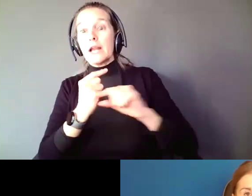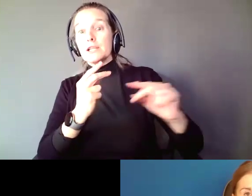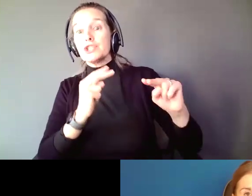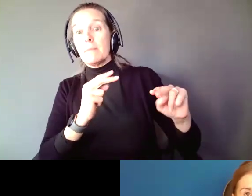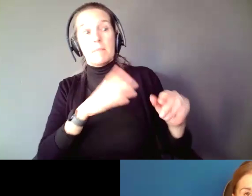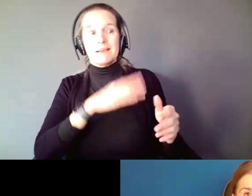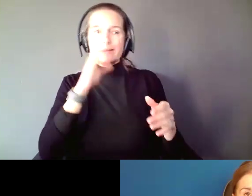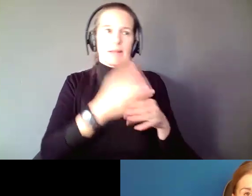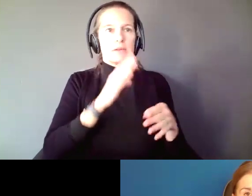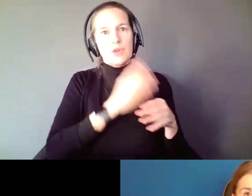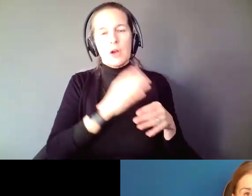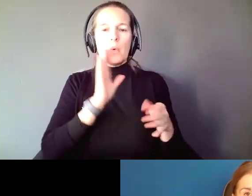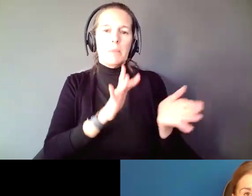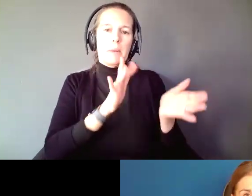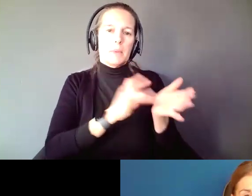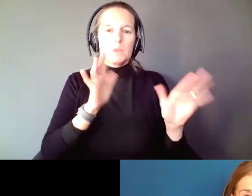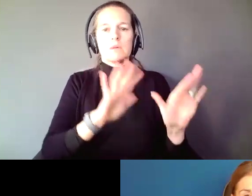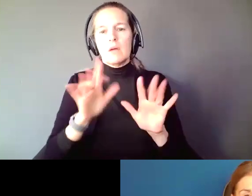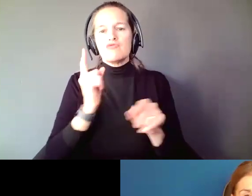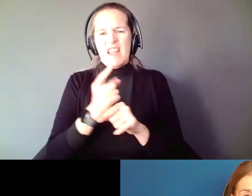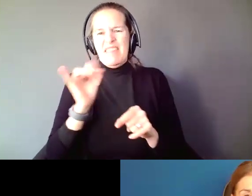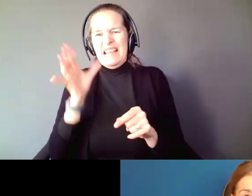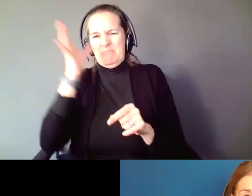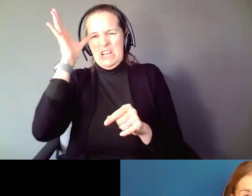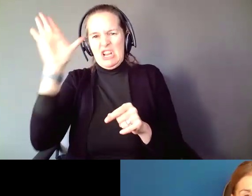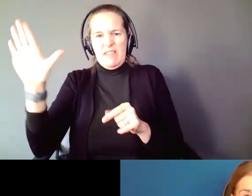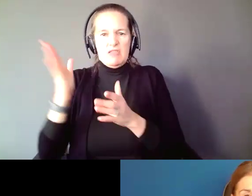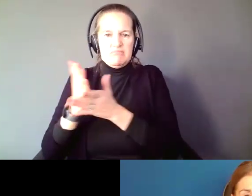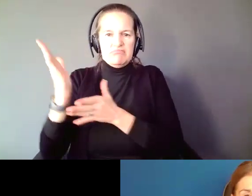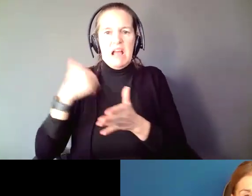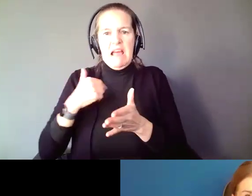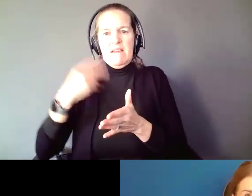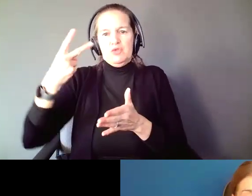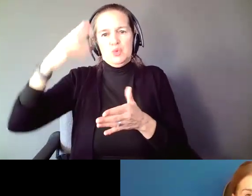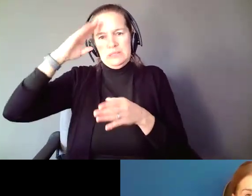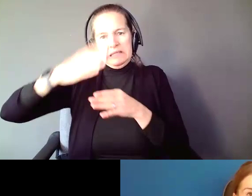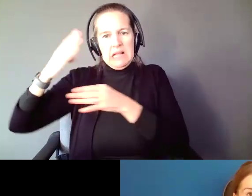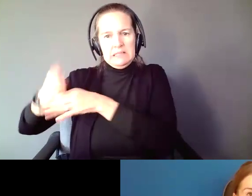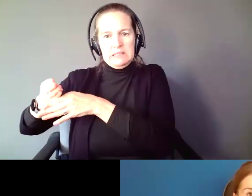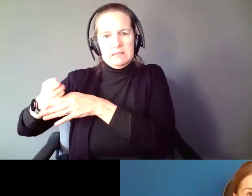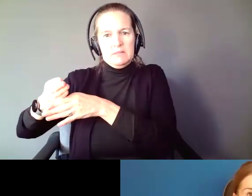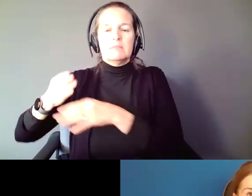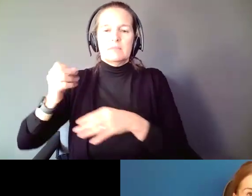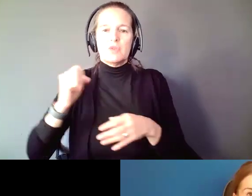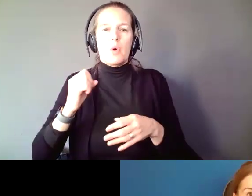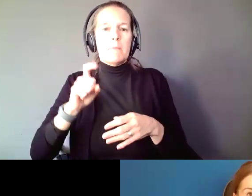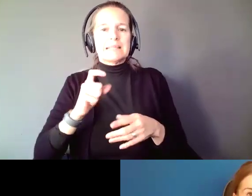I never question a parent's motivation. I have two sons. My first motivation is to keep them safe.